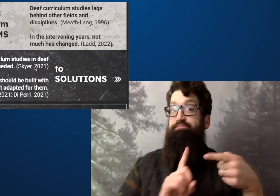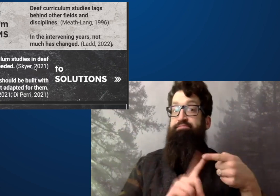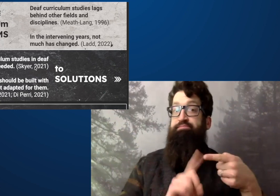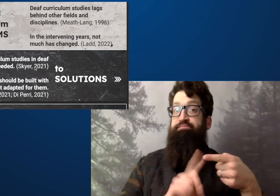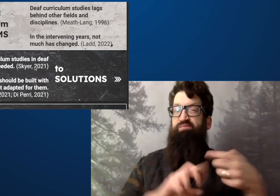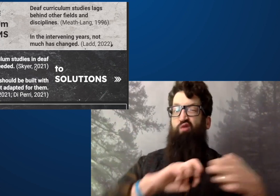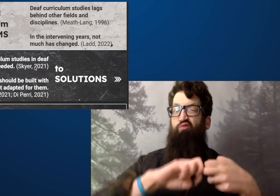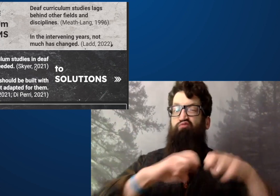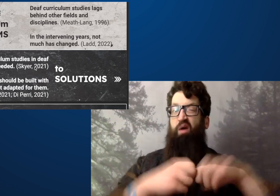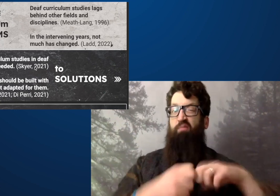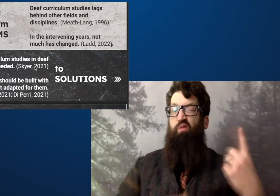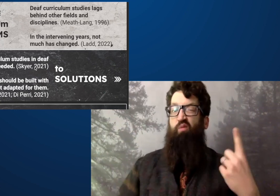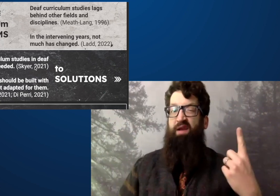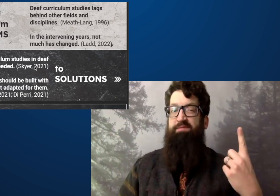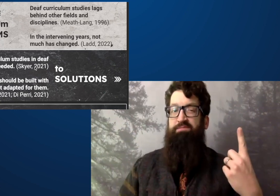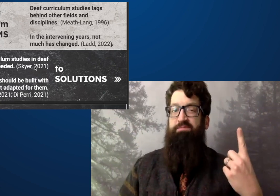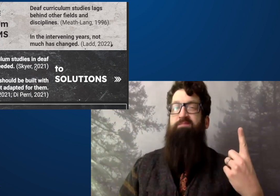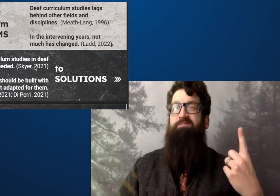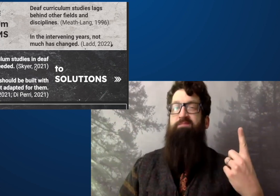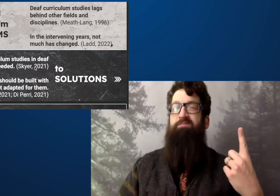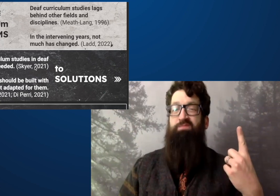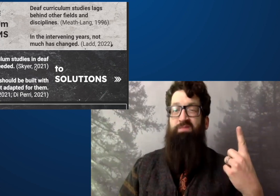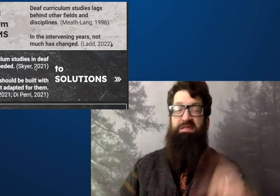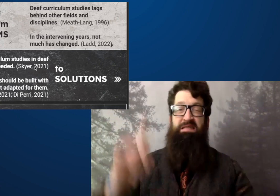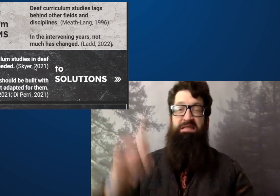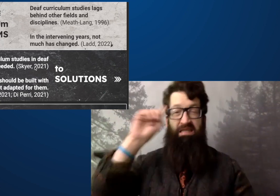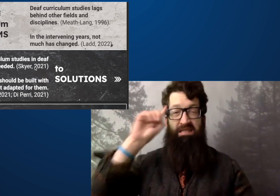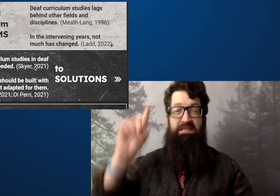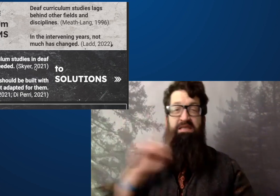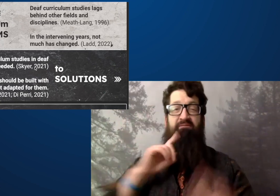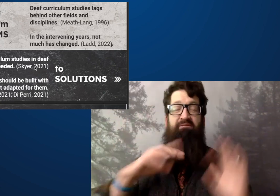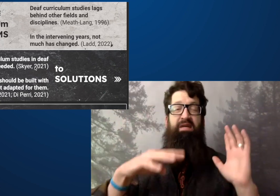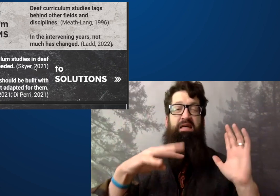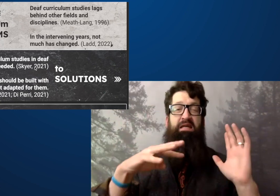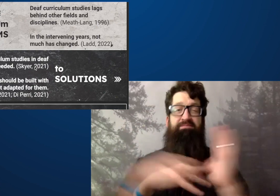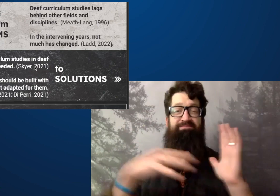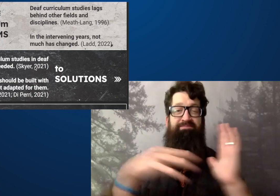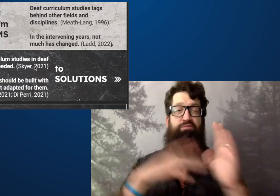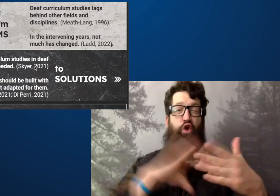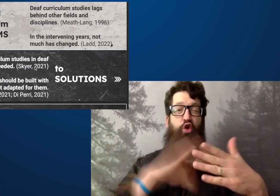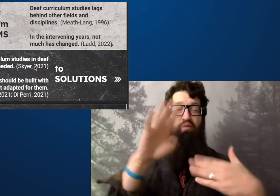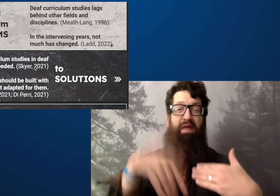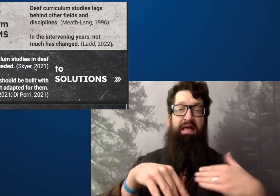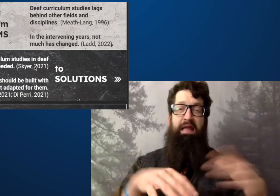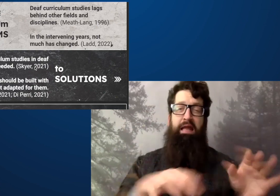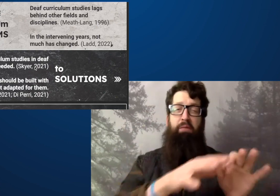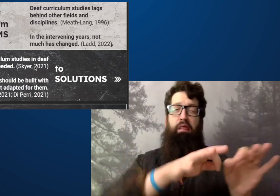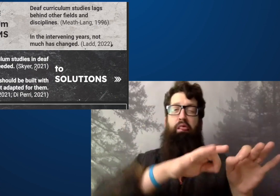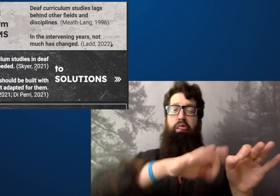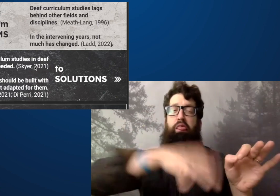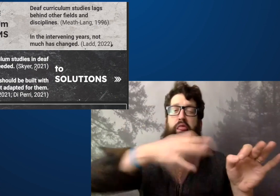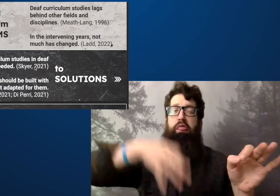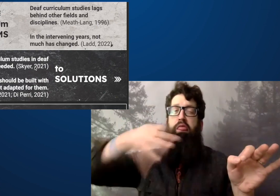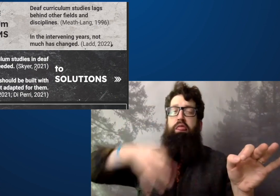and the bottom of the slide talks about potential solutions. Problem number one, I think, is that deaf studies of curriculum or